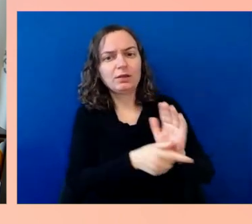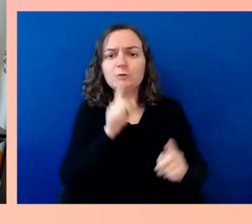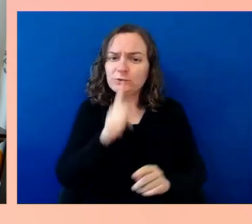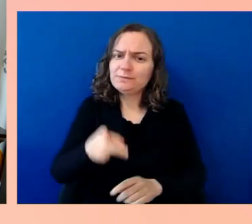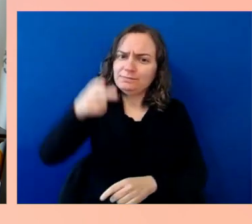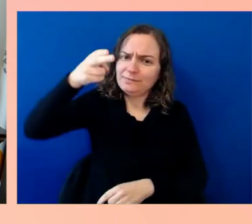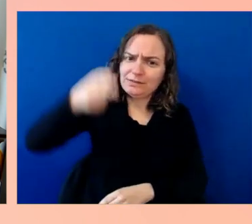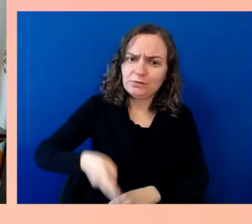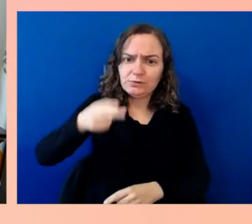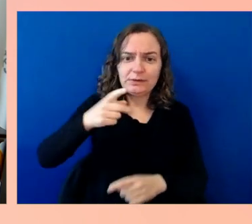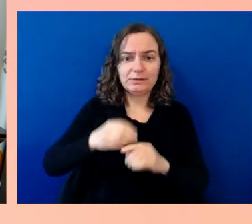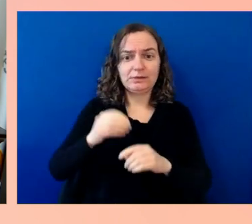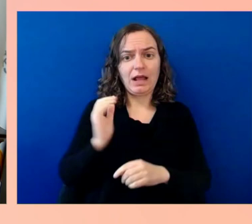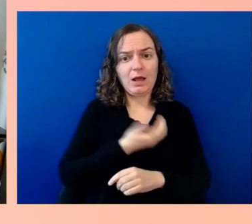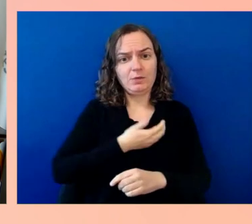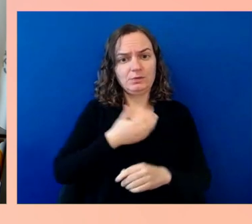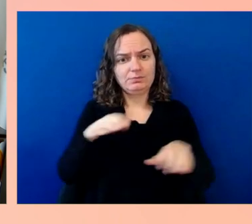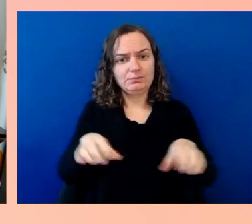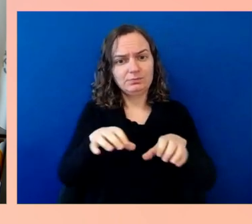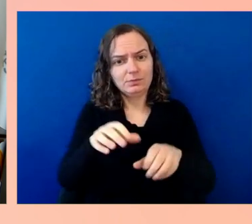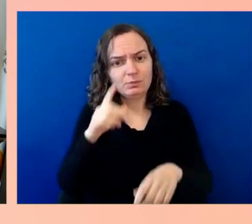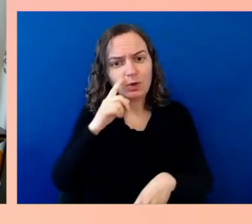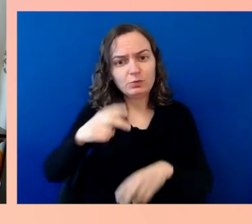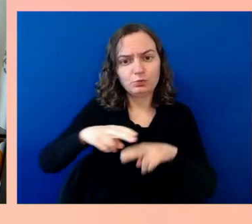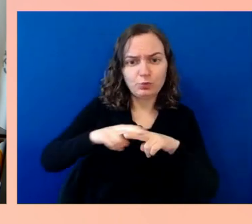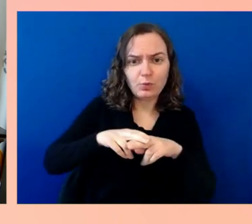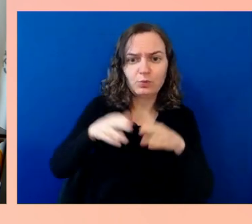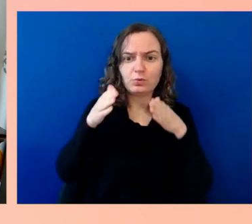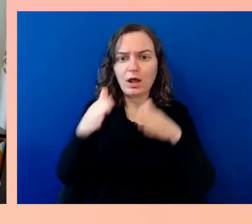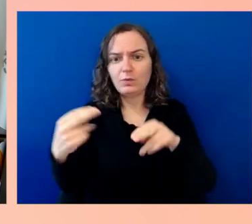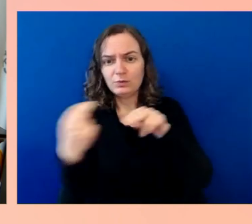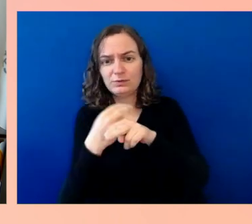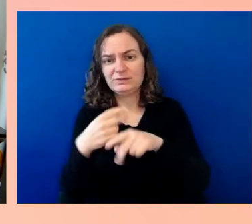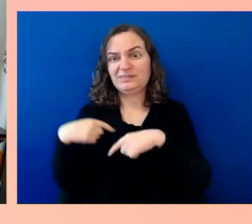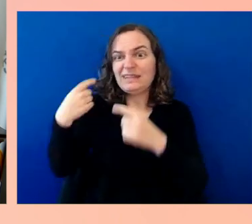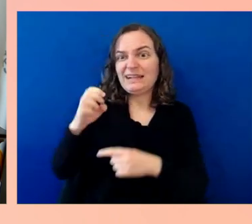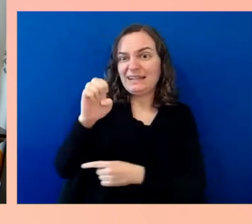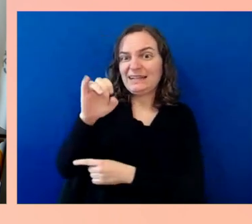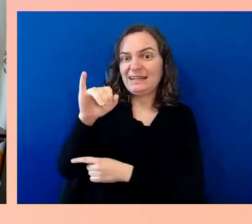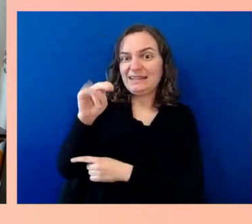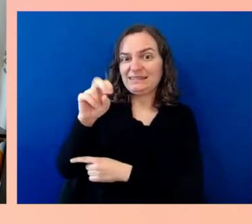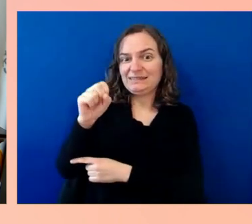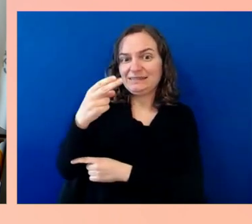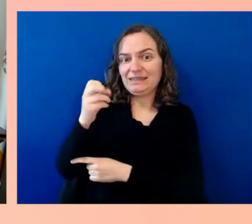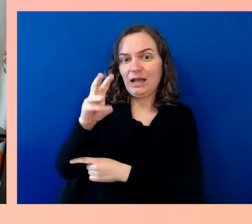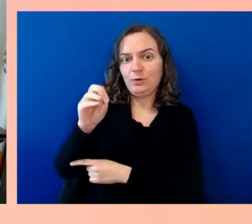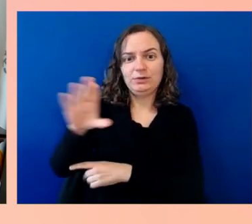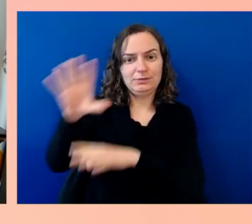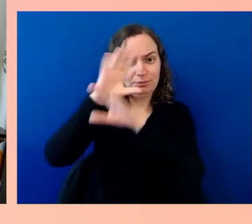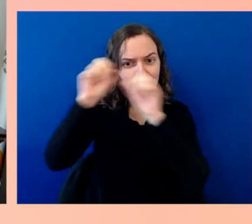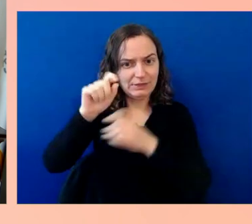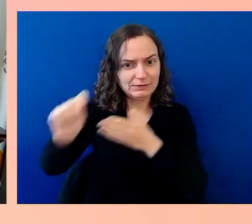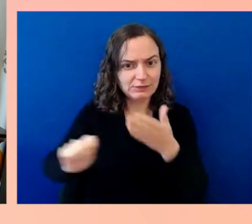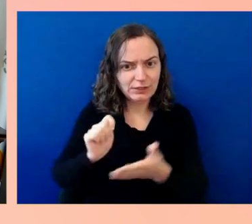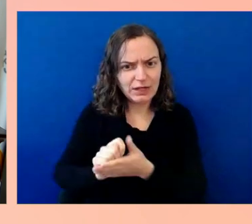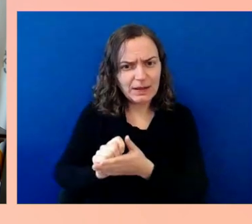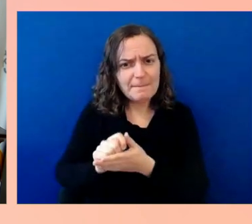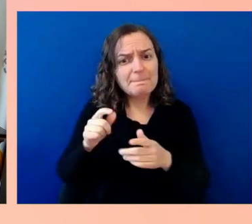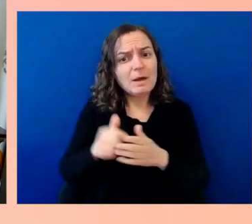the most we've done for trains since Amtrak itself was created, the most we've done for transit ever as a federal government.